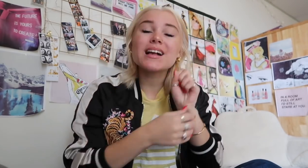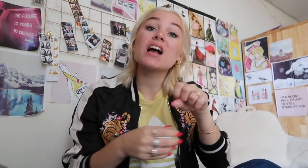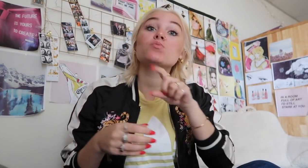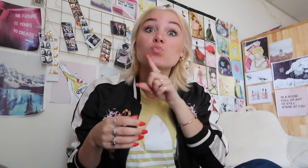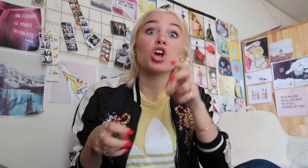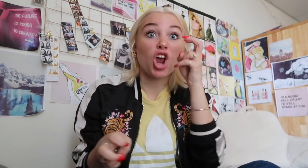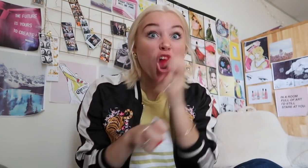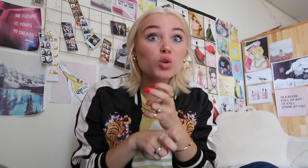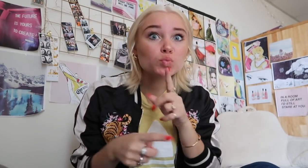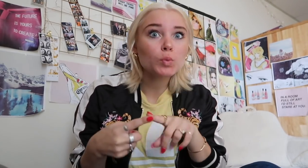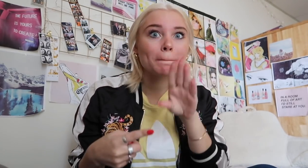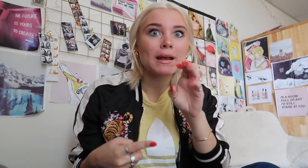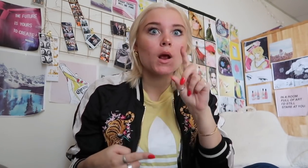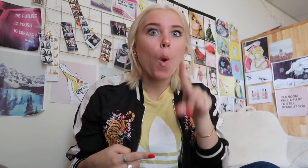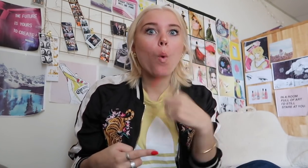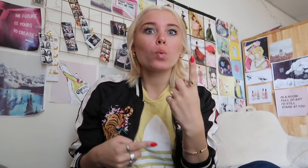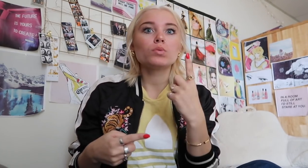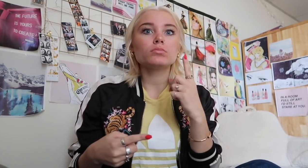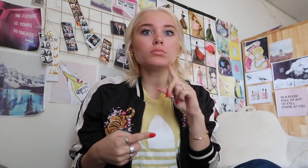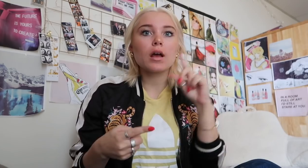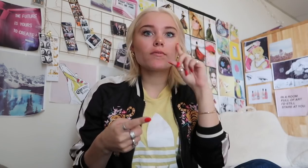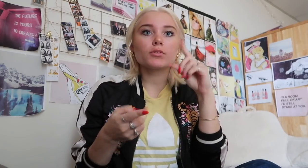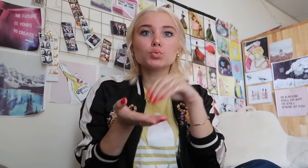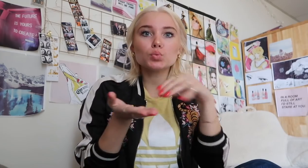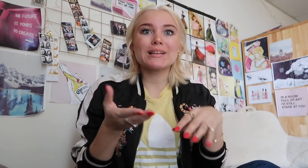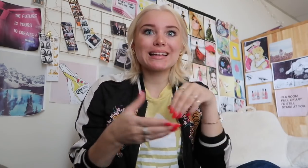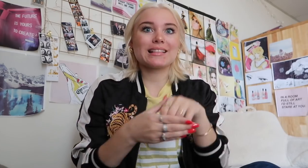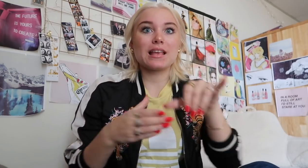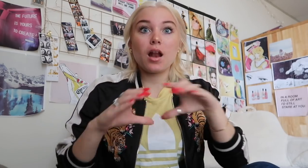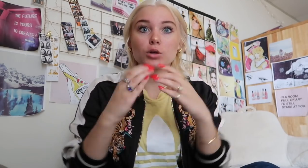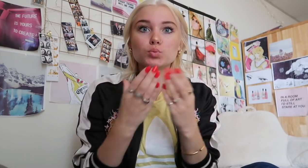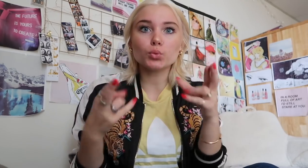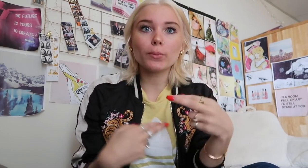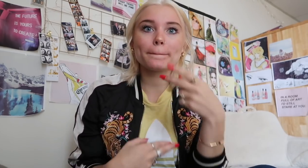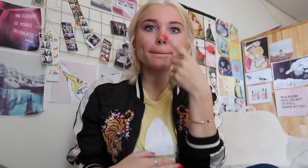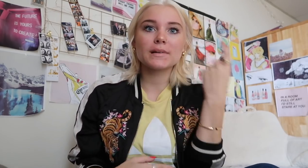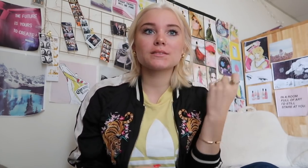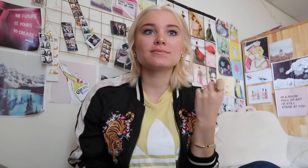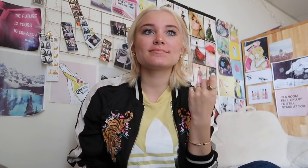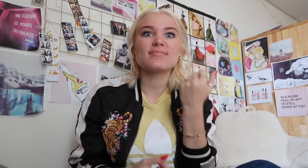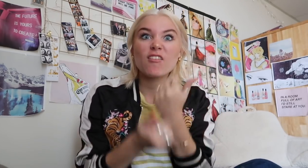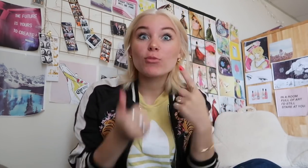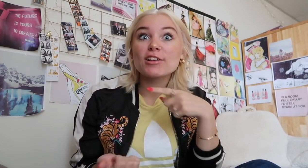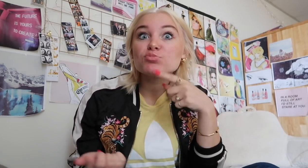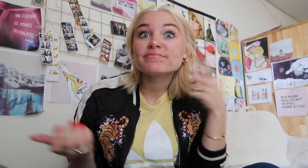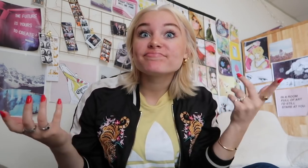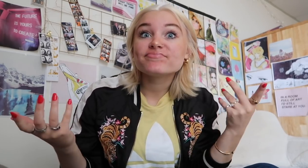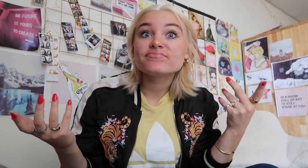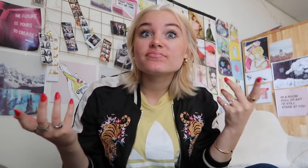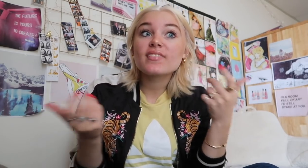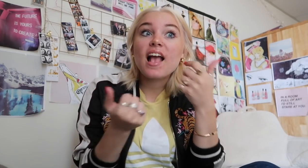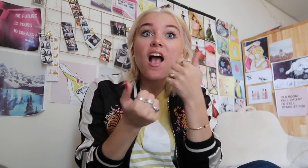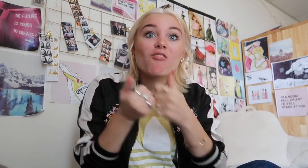yeah it was really hard for me to be an only deaf person in big classroom because everyone else are hearing